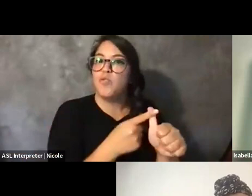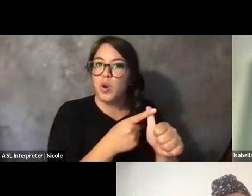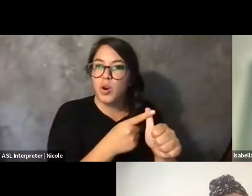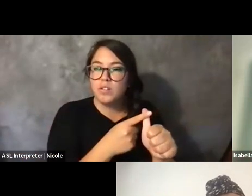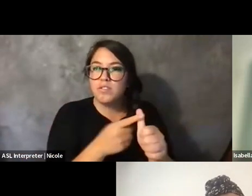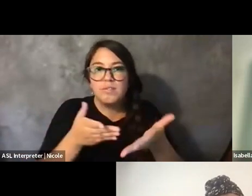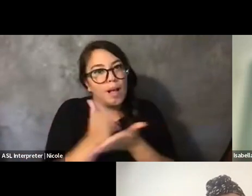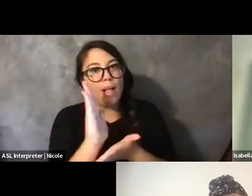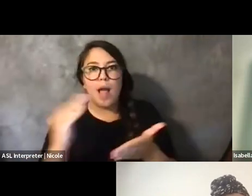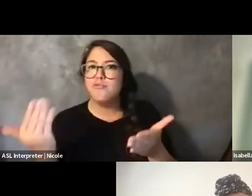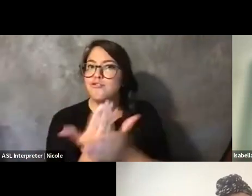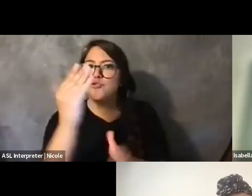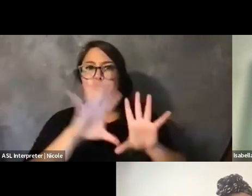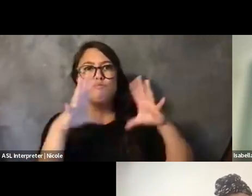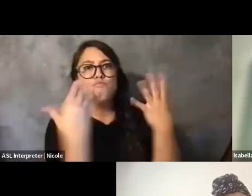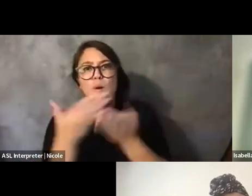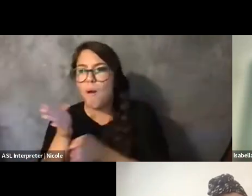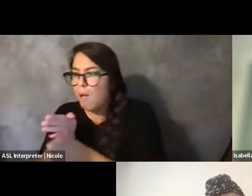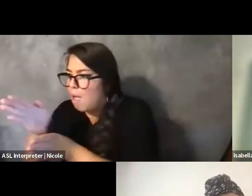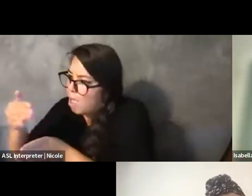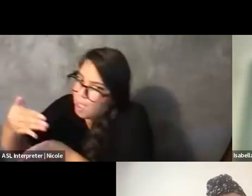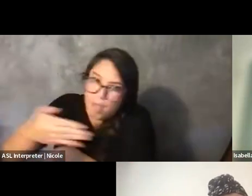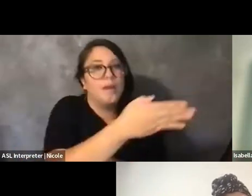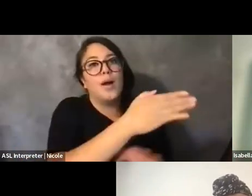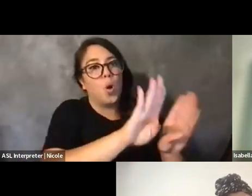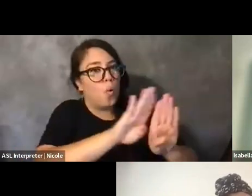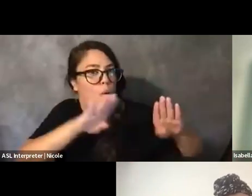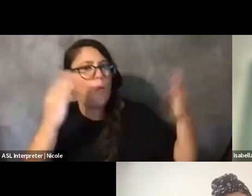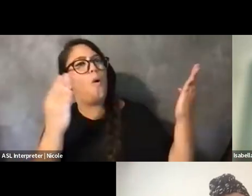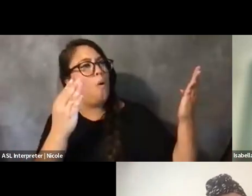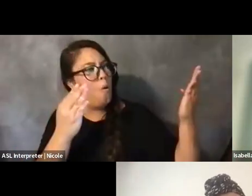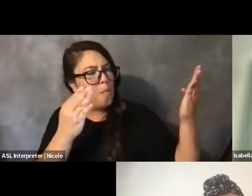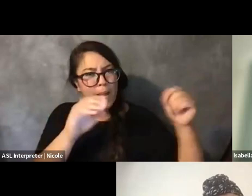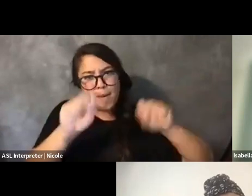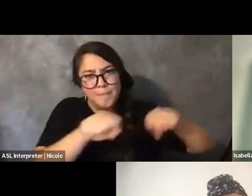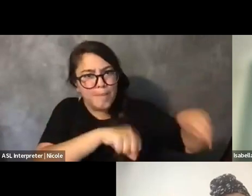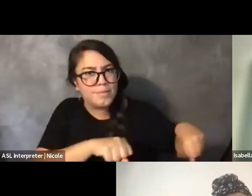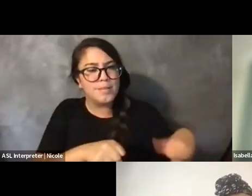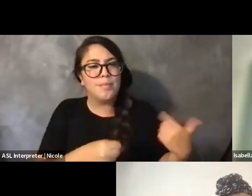And I think that's so important for our community because when we rely on each other,